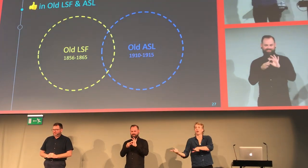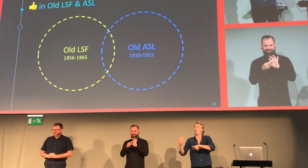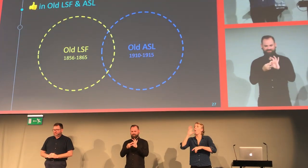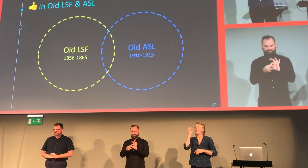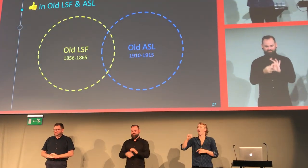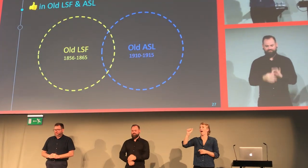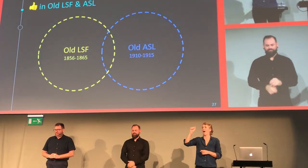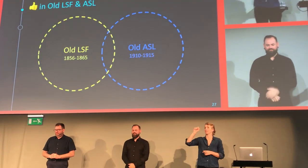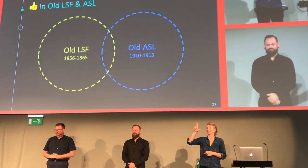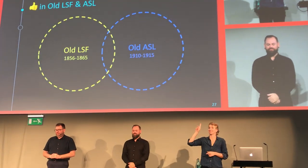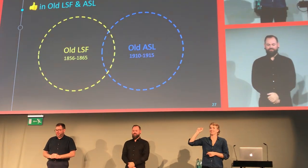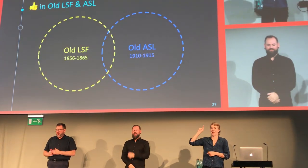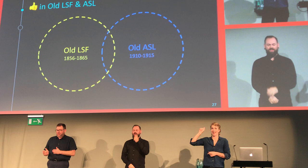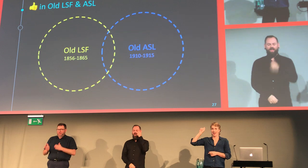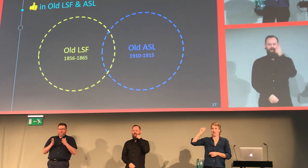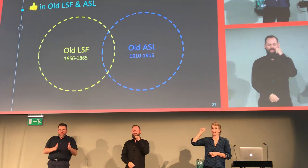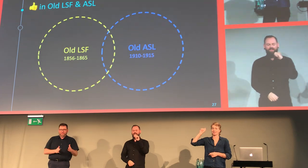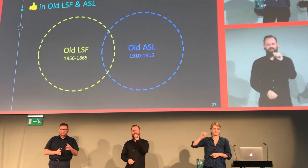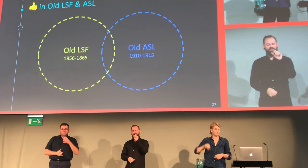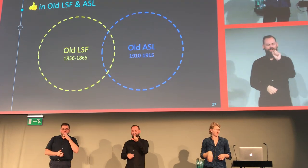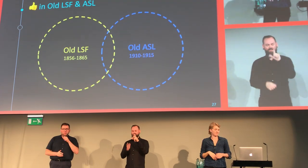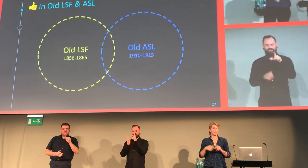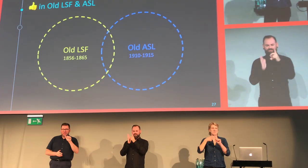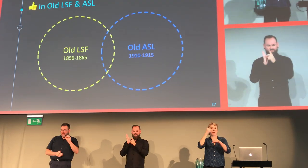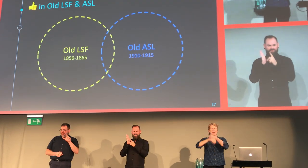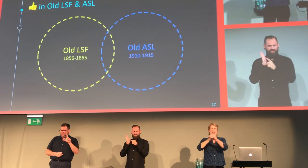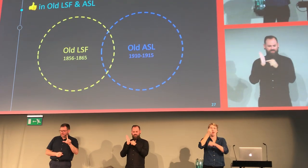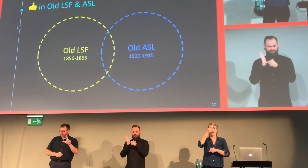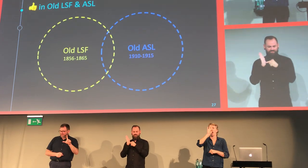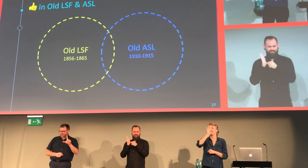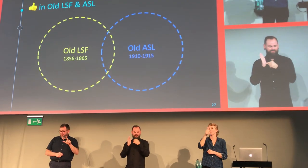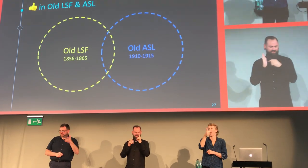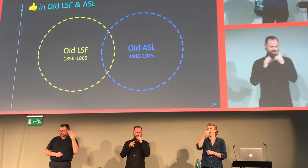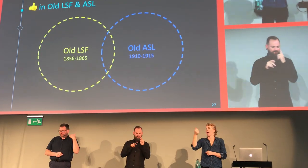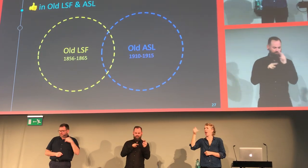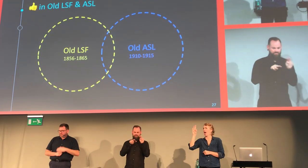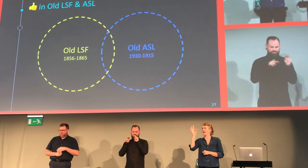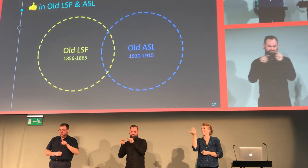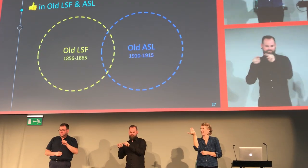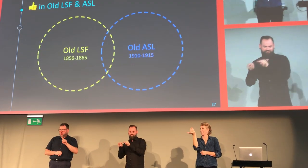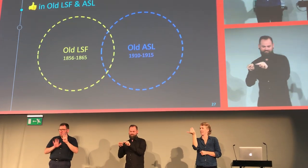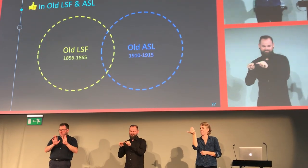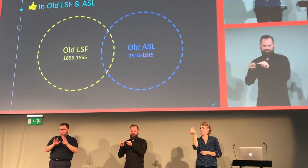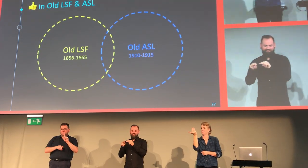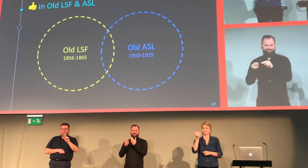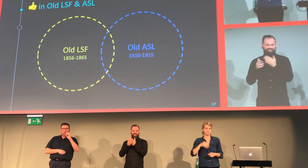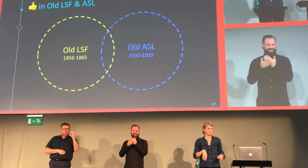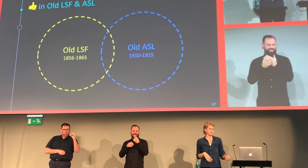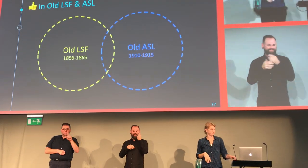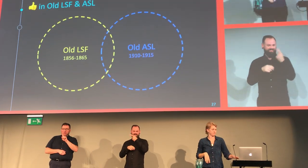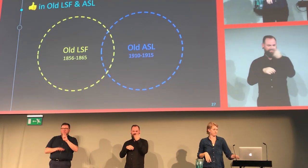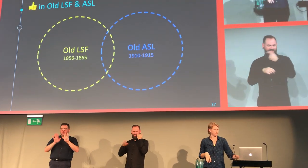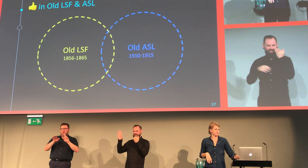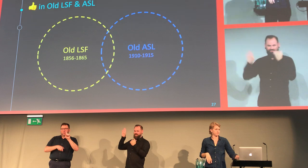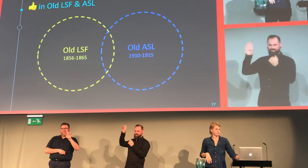We're going to move on now to Old ASL data. This is the years 1910 to 1915.